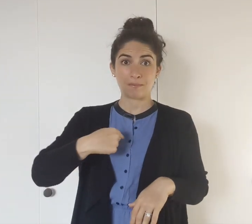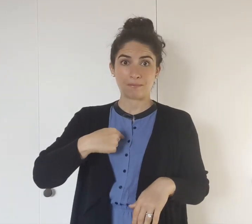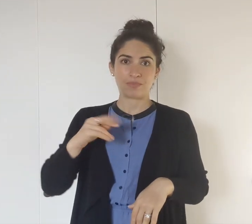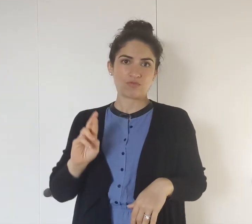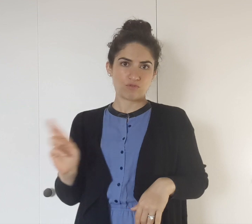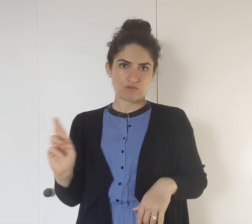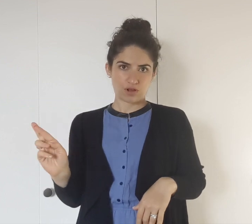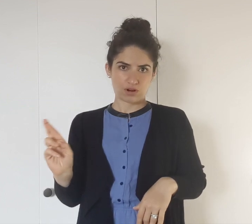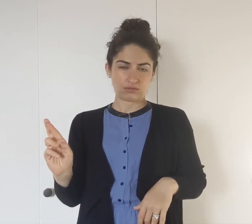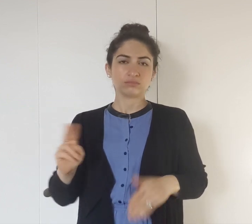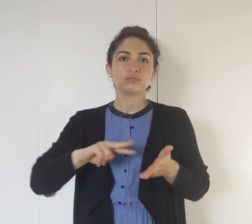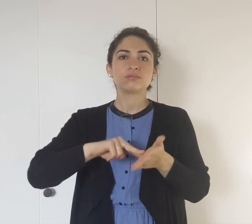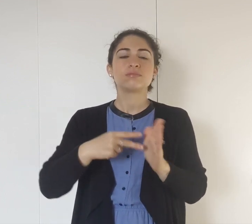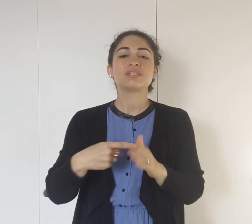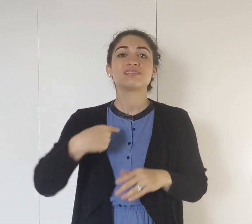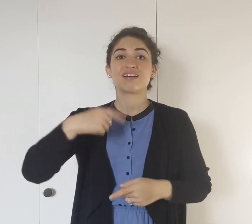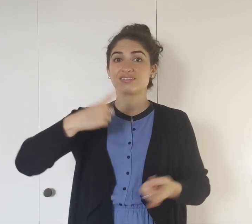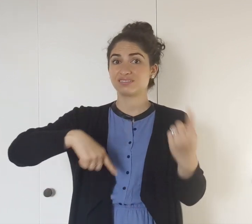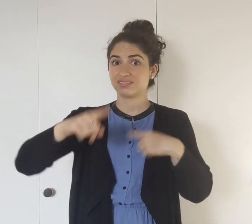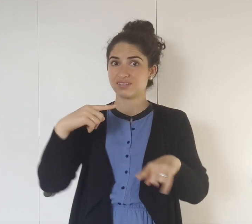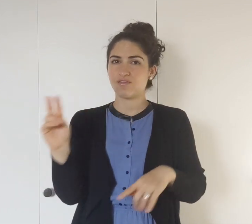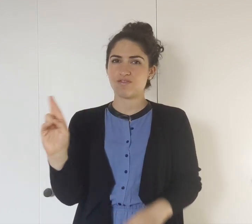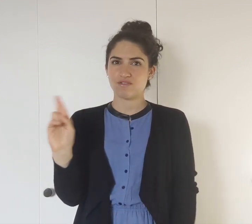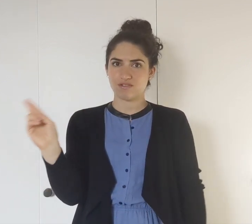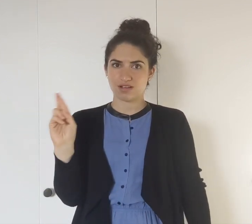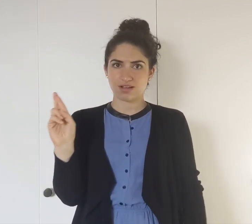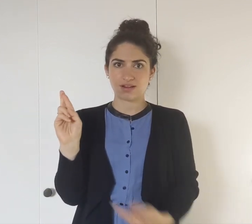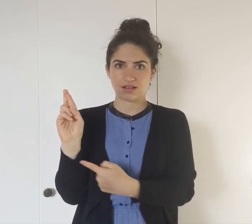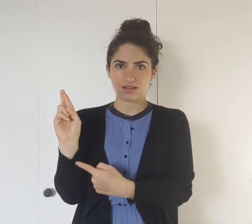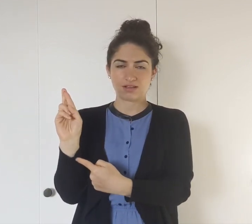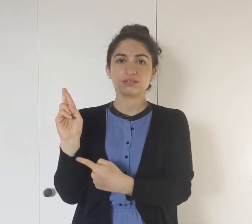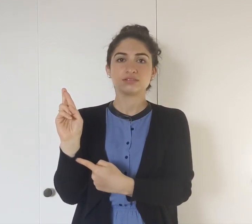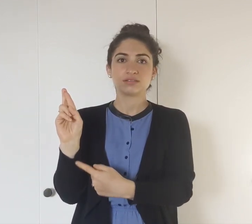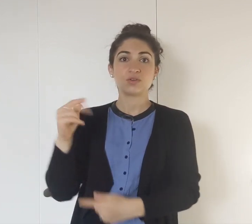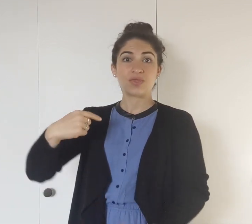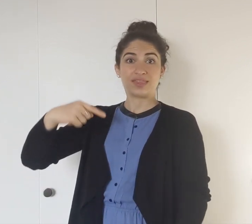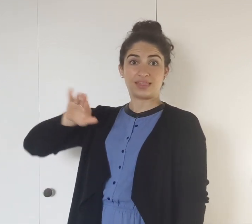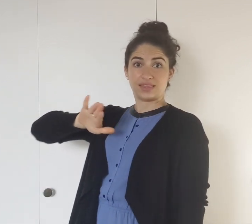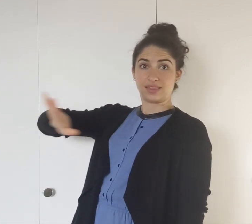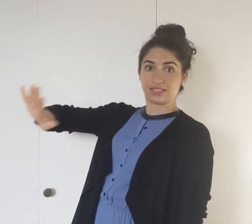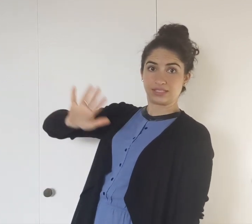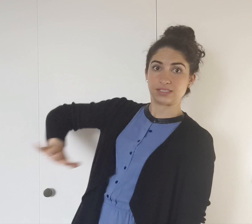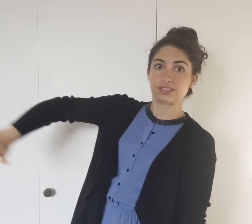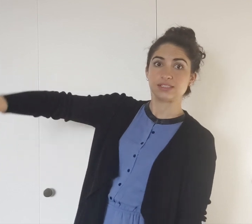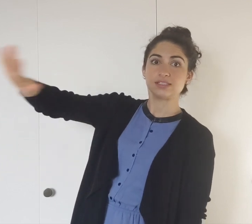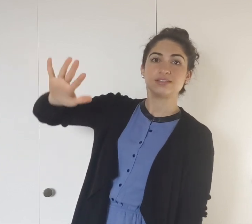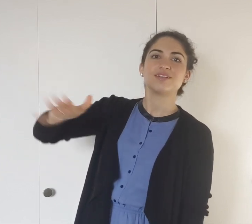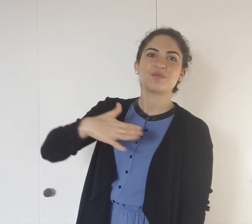So, I am right-handed. I'm a righty -- meaning I sign with my right hand.